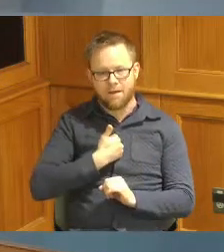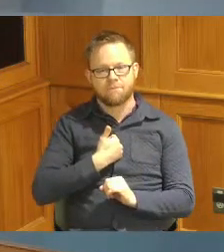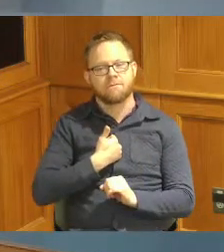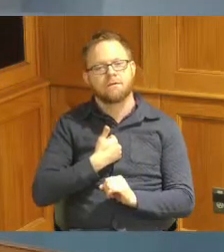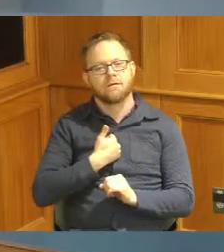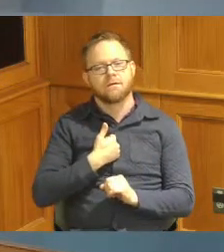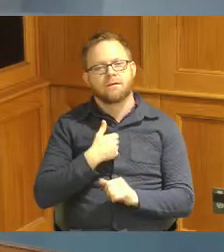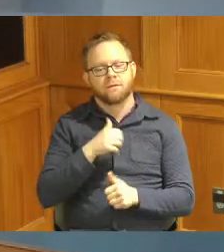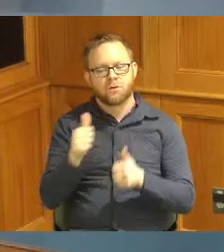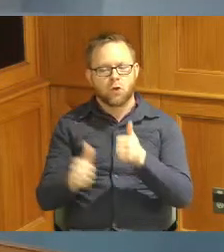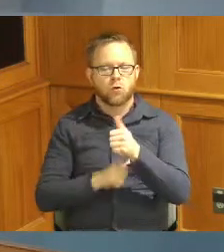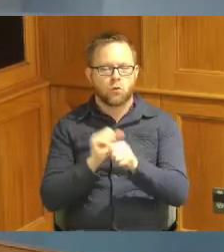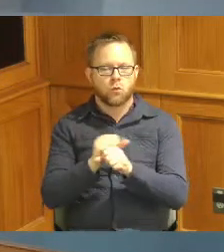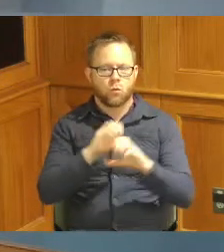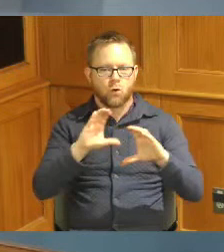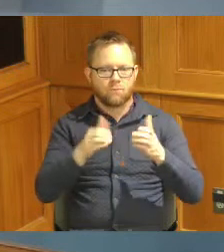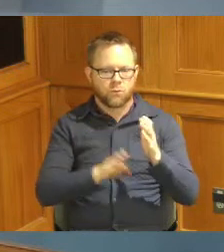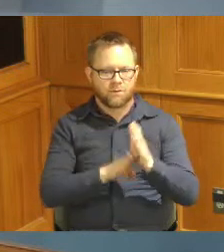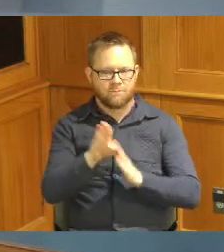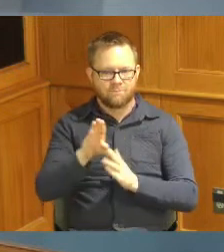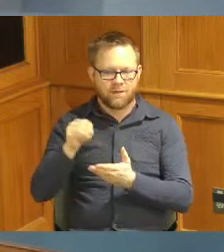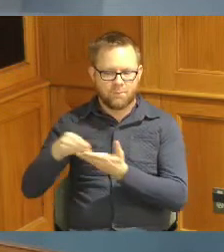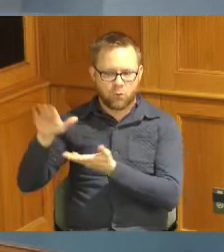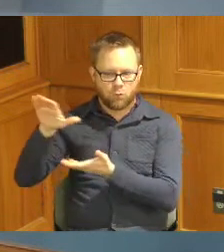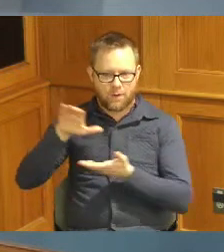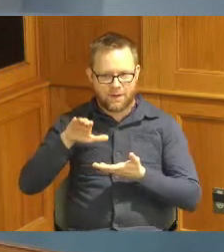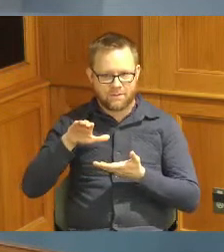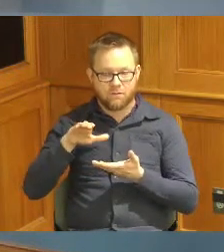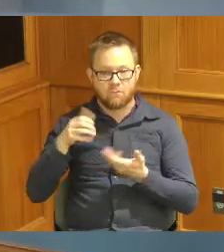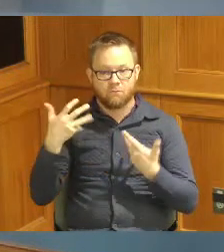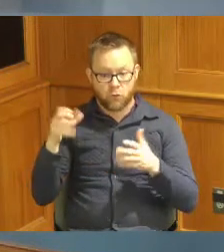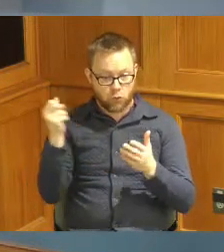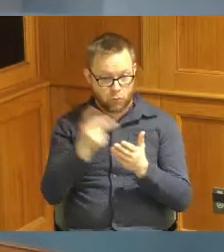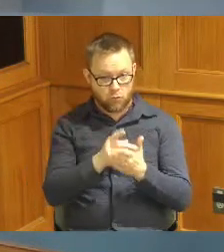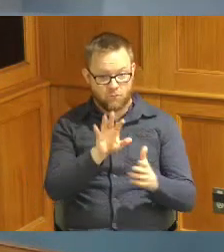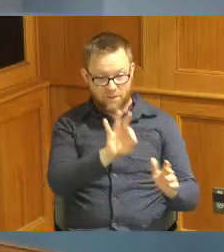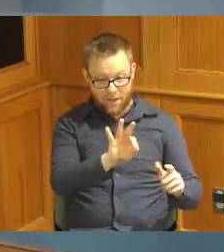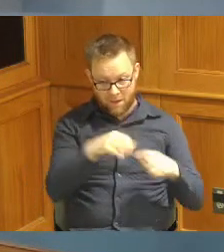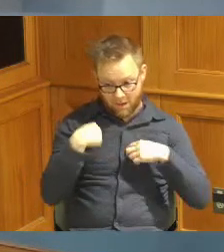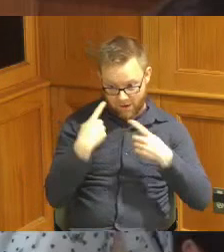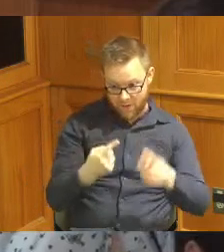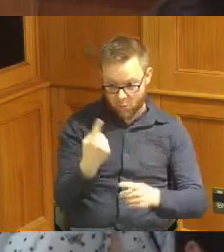Workforce Development grants we have approved nine today we have the one today and then I